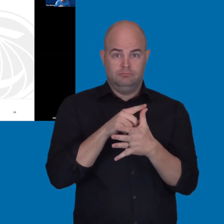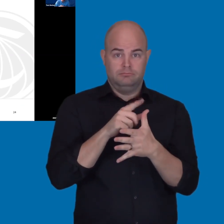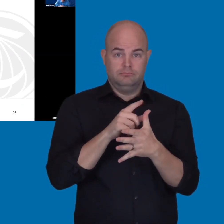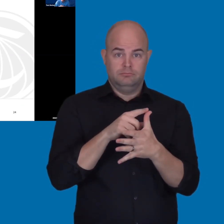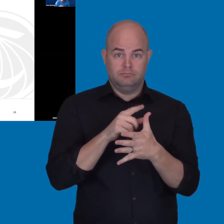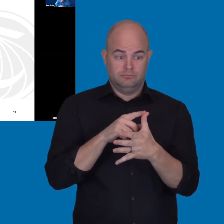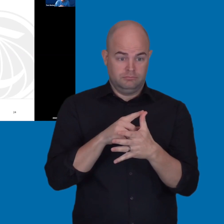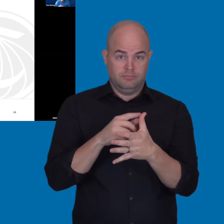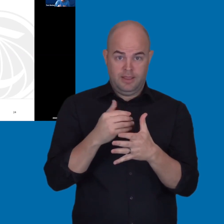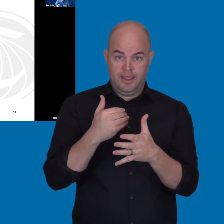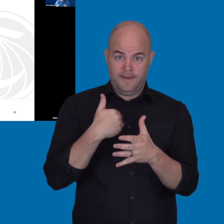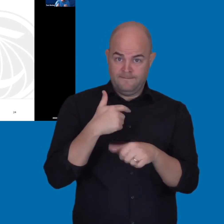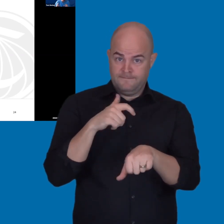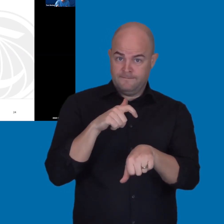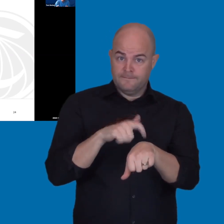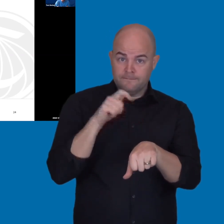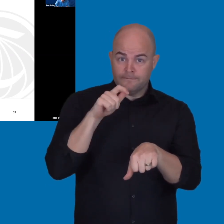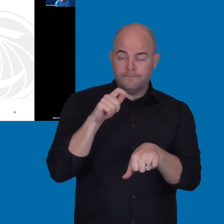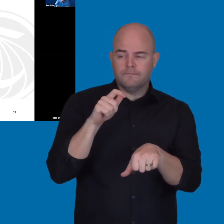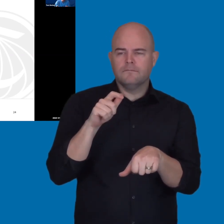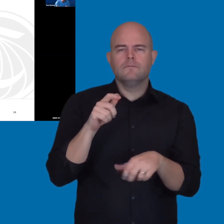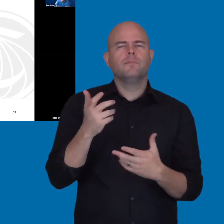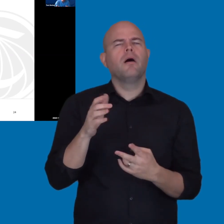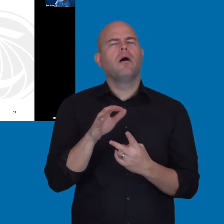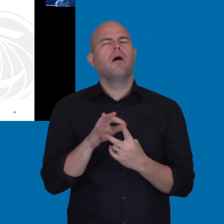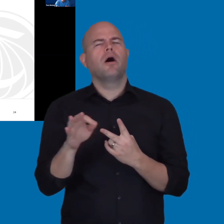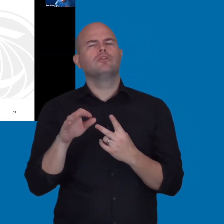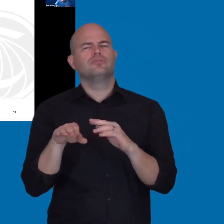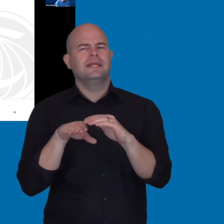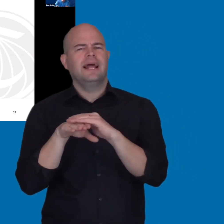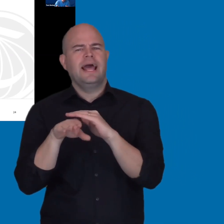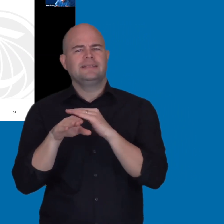So, that alternate access for your end users,